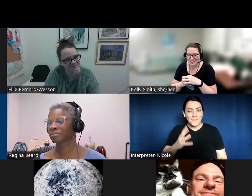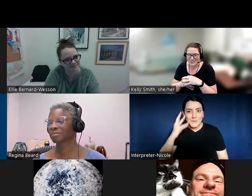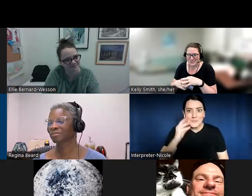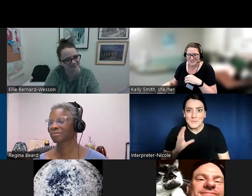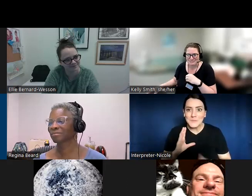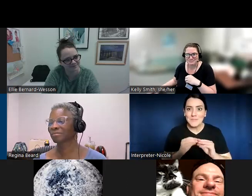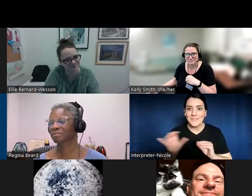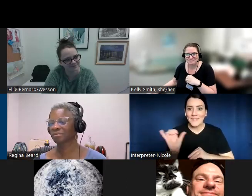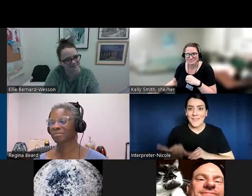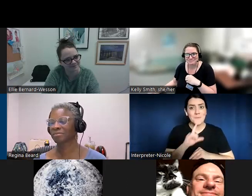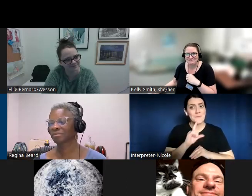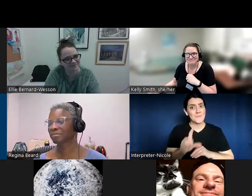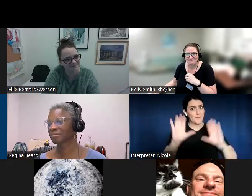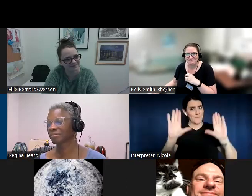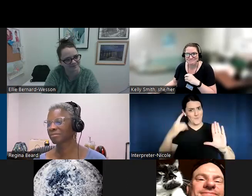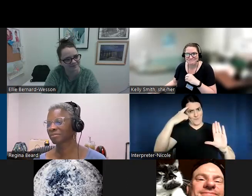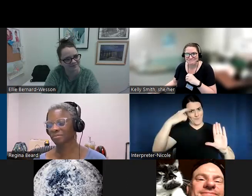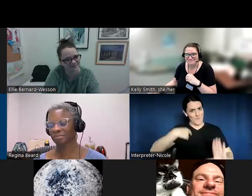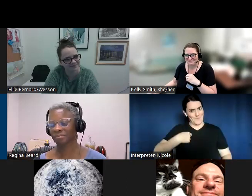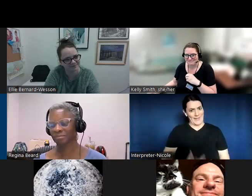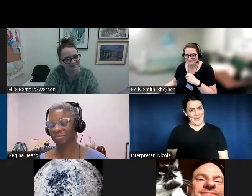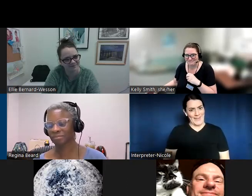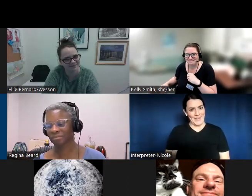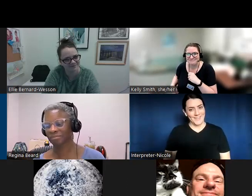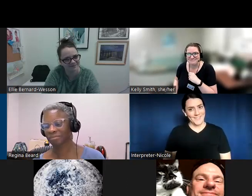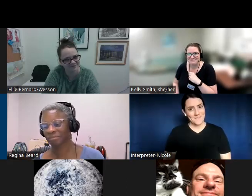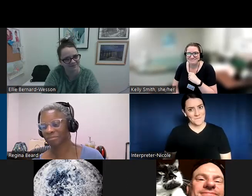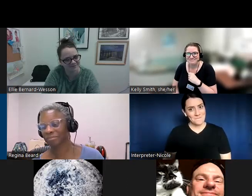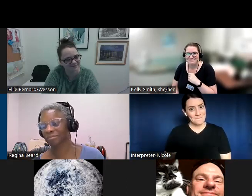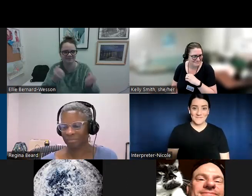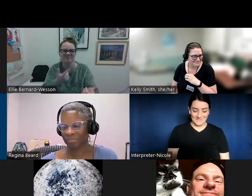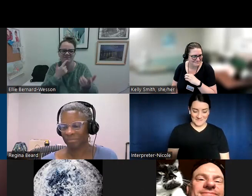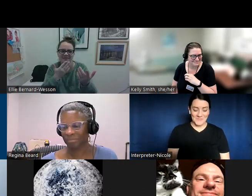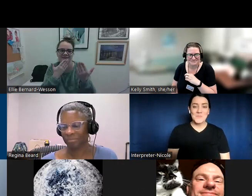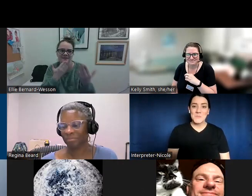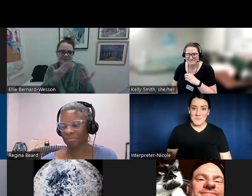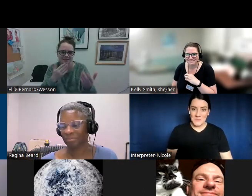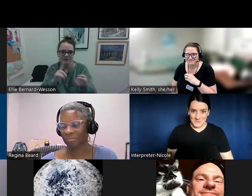I really enjoyed it.